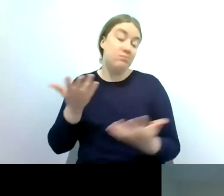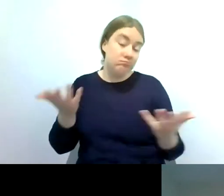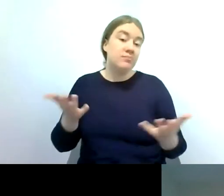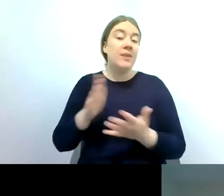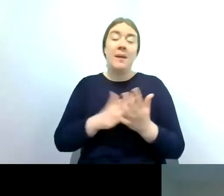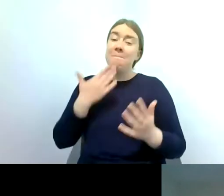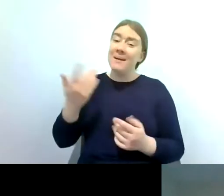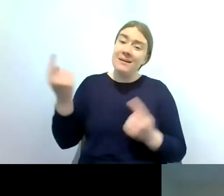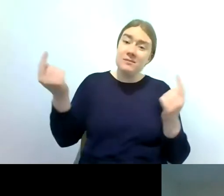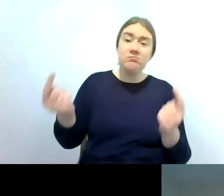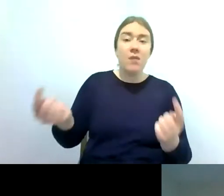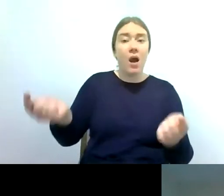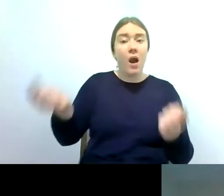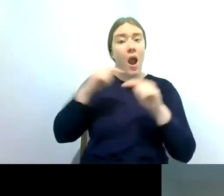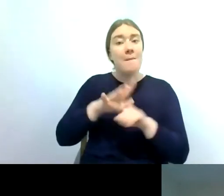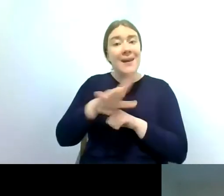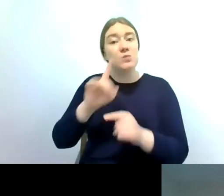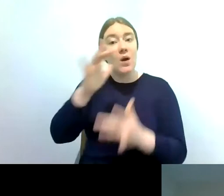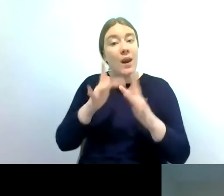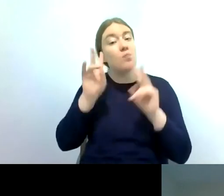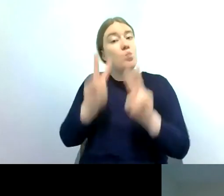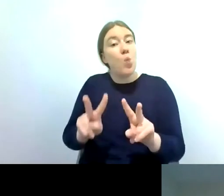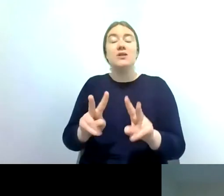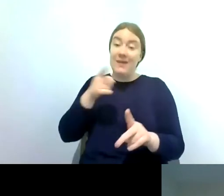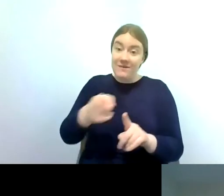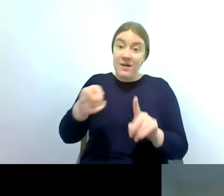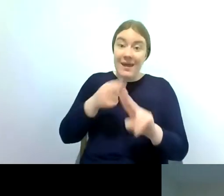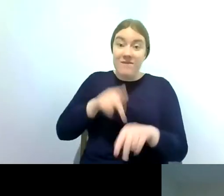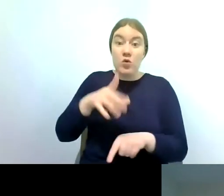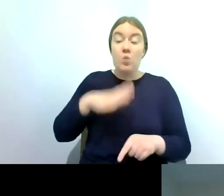to play a part in some of the scientific research happening on the river we're gearing up for a